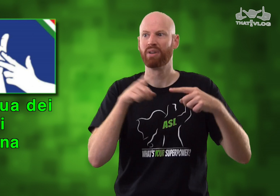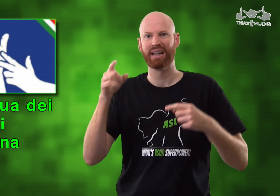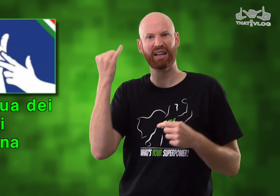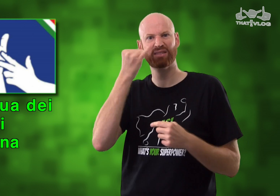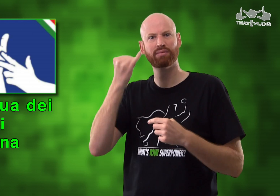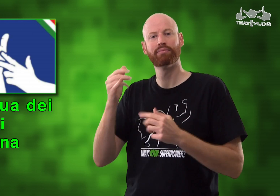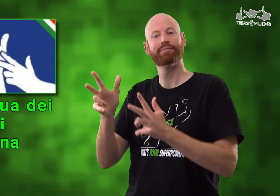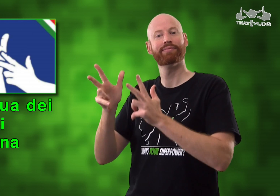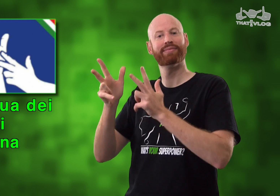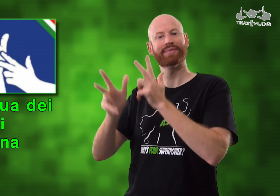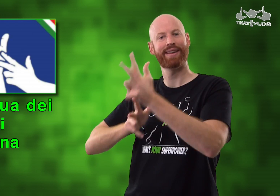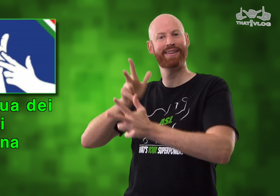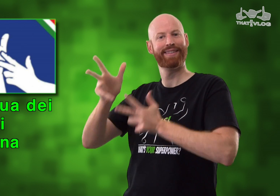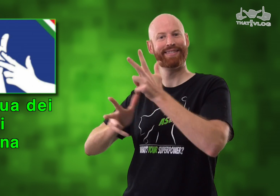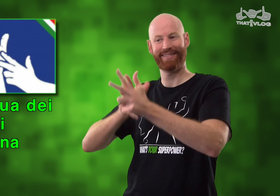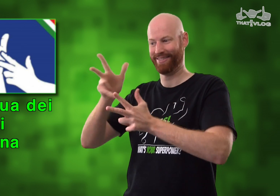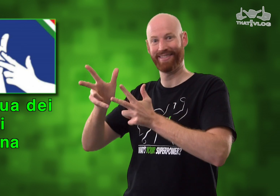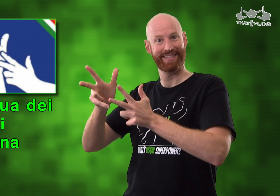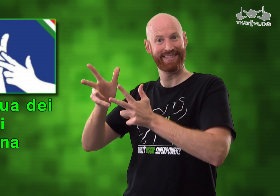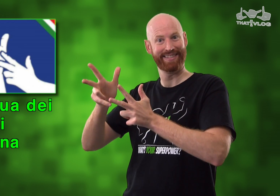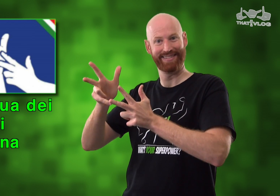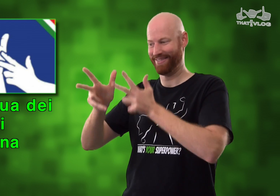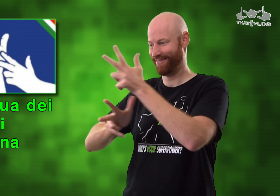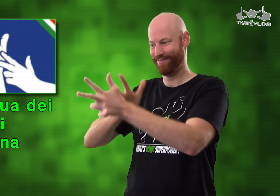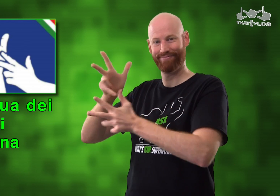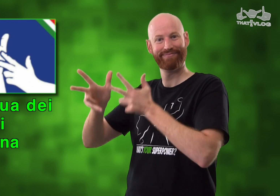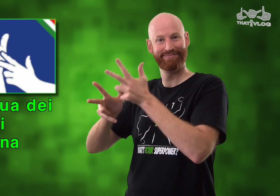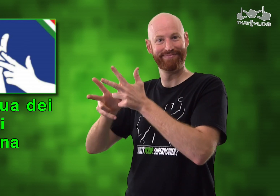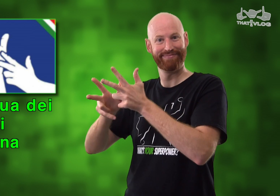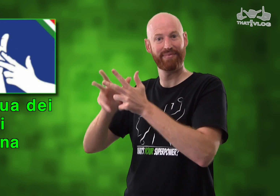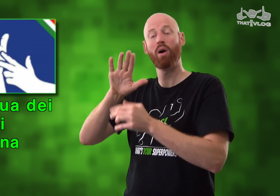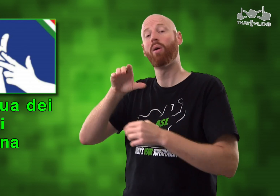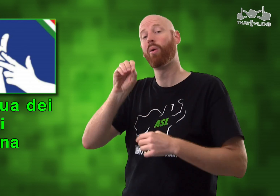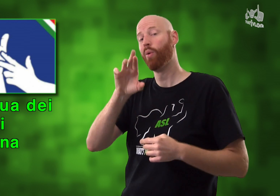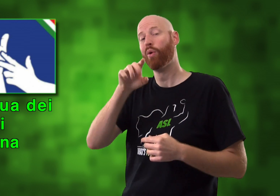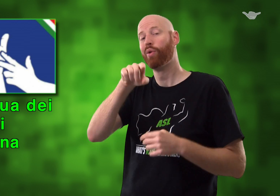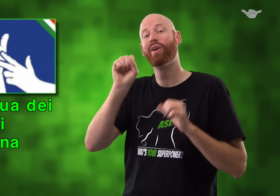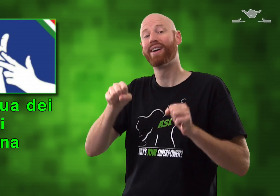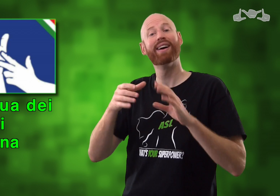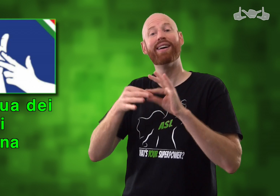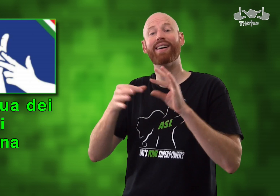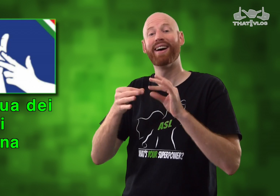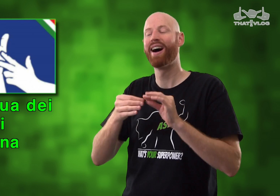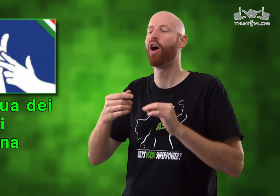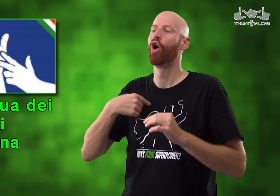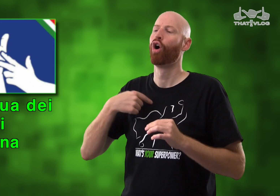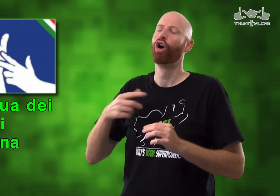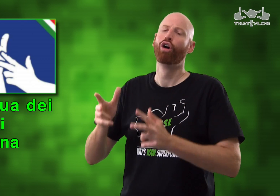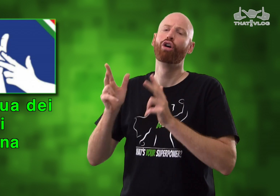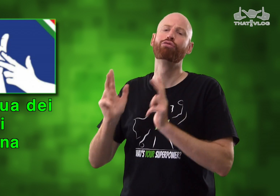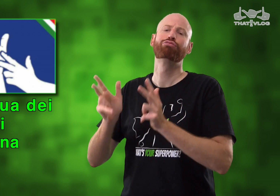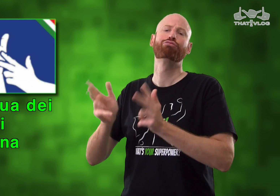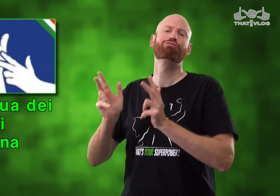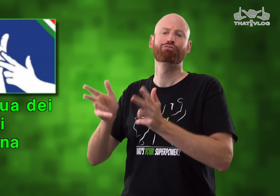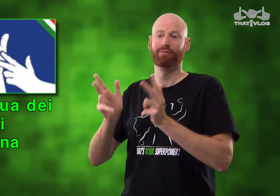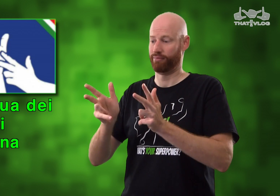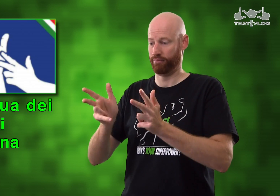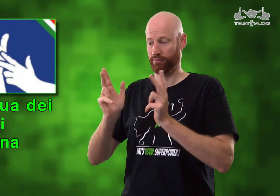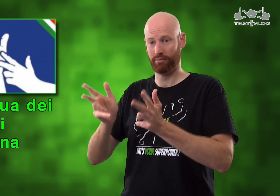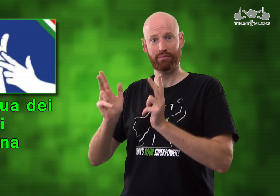"signing" or "sign", in Italy, they use '3s' to make that same meaning. That same "gesture" means "sign" or you can say, "I'm chatting